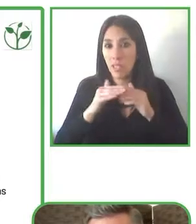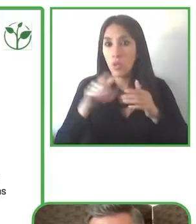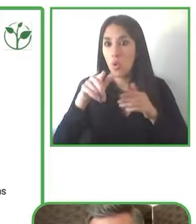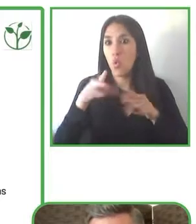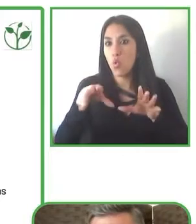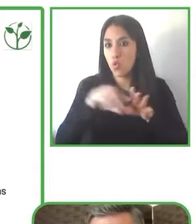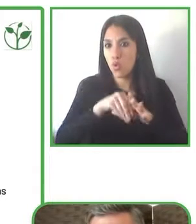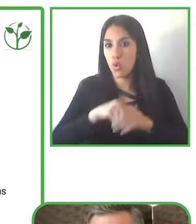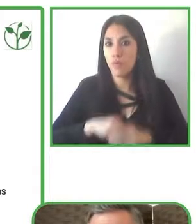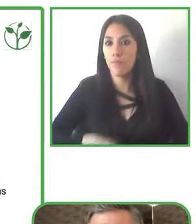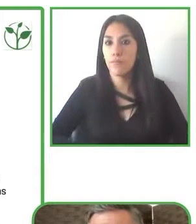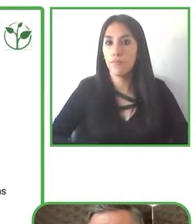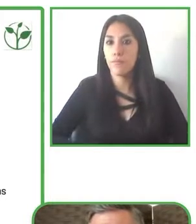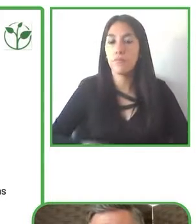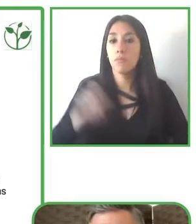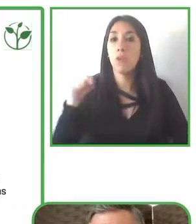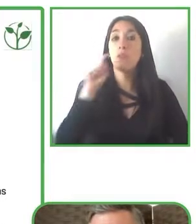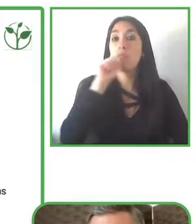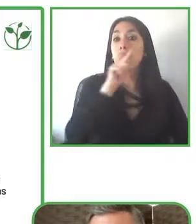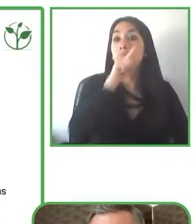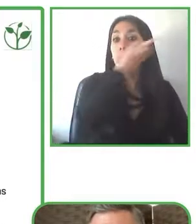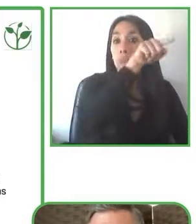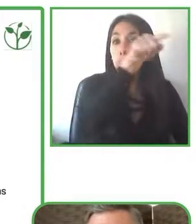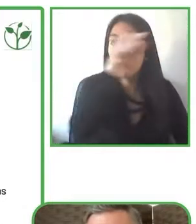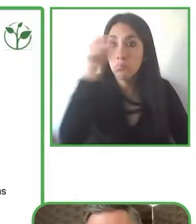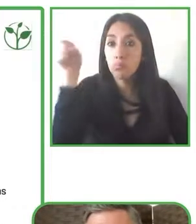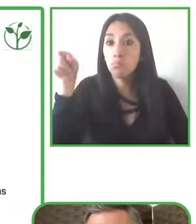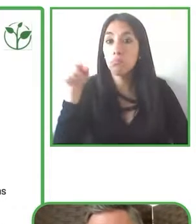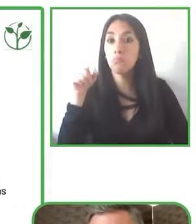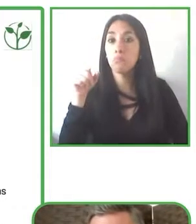technologically they are accessible to users of all